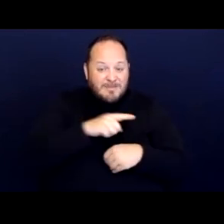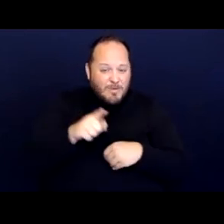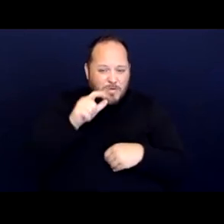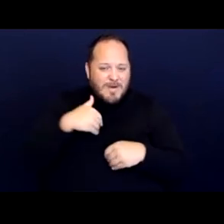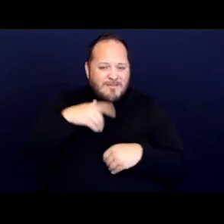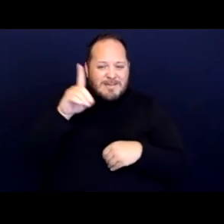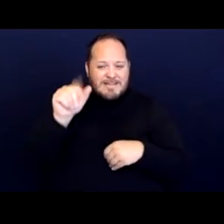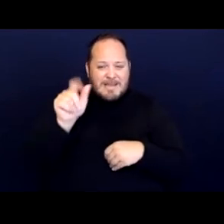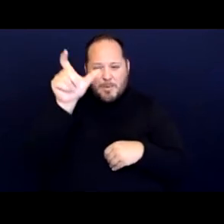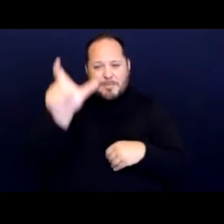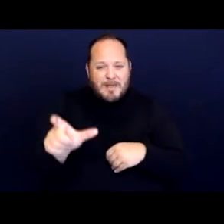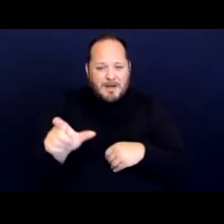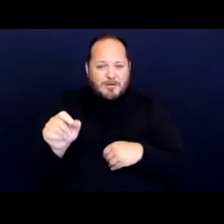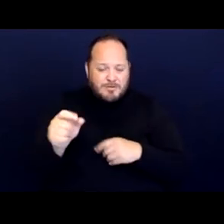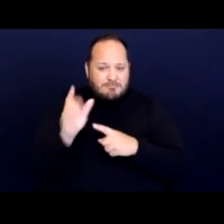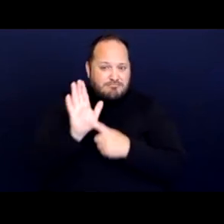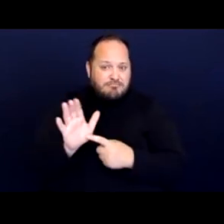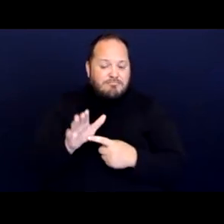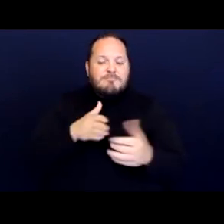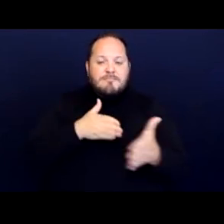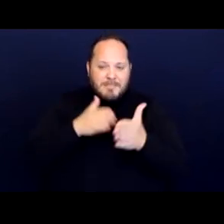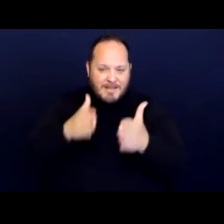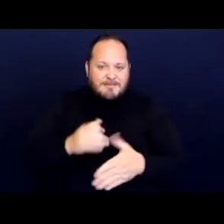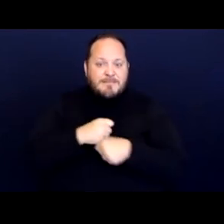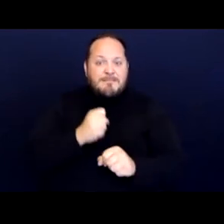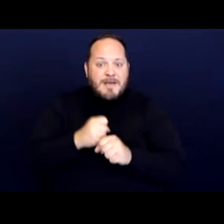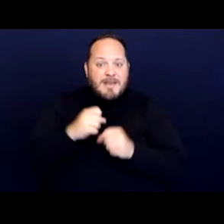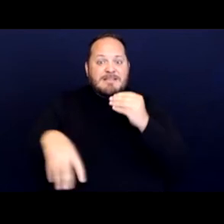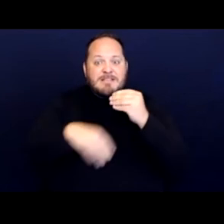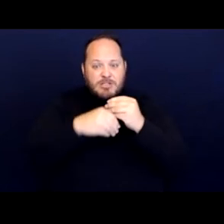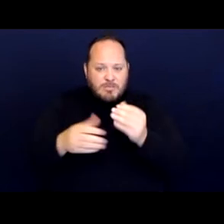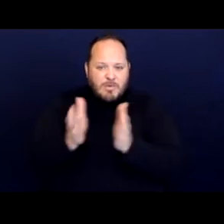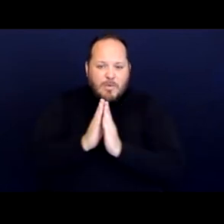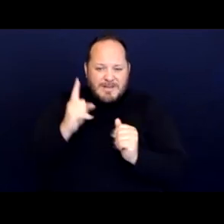and plaintiffs made an additional request for the city to halt enforcement.